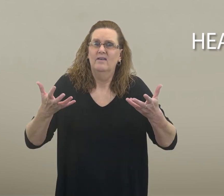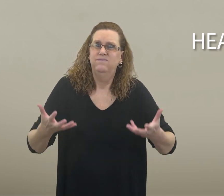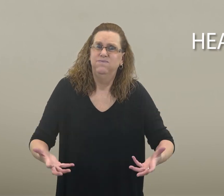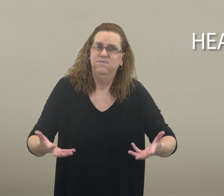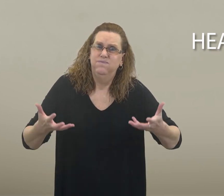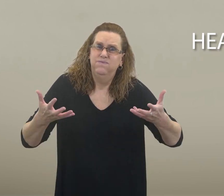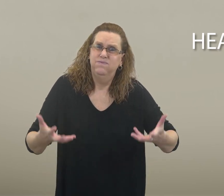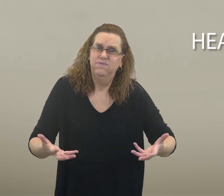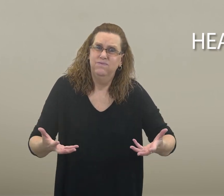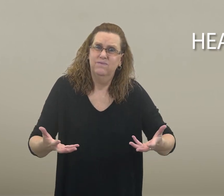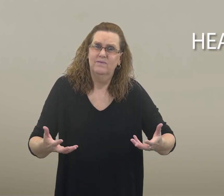heavy